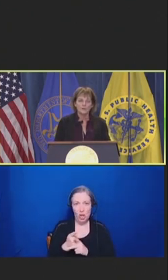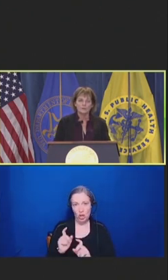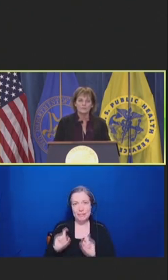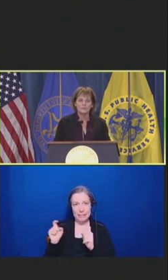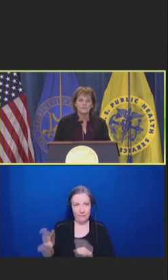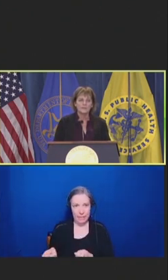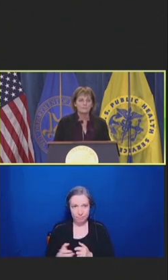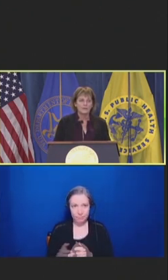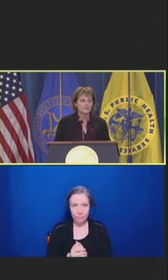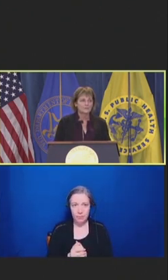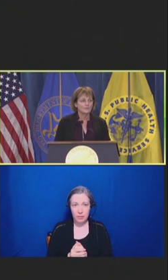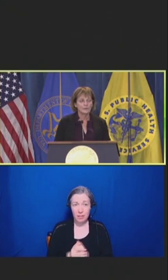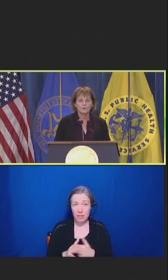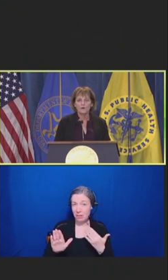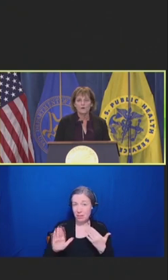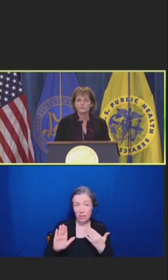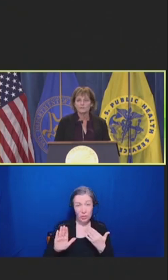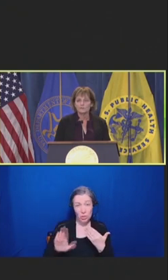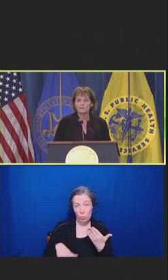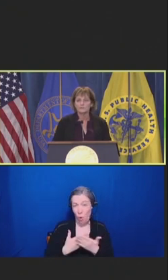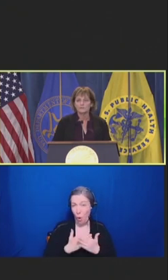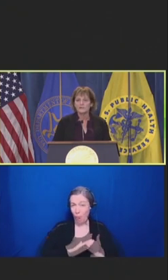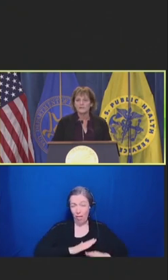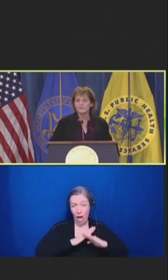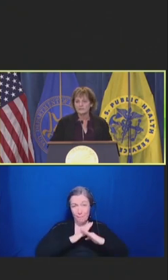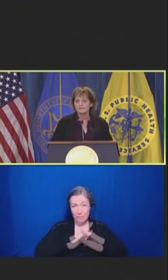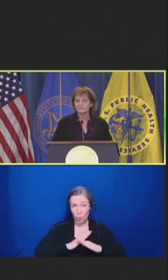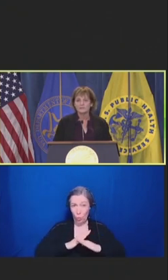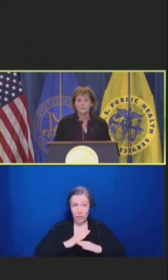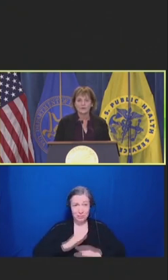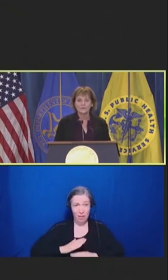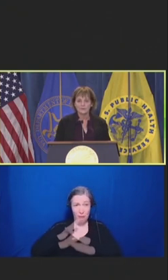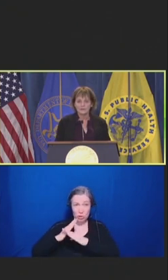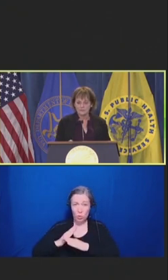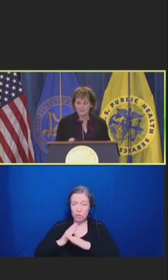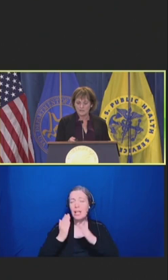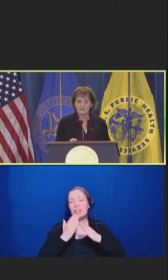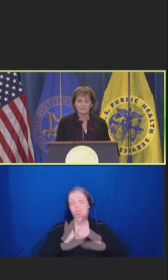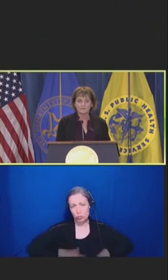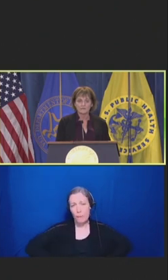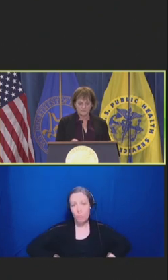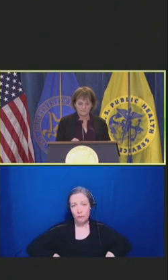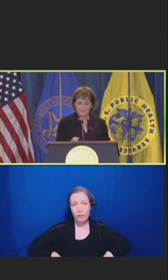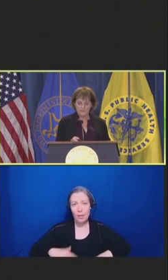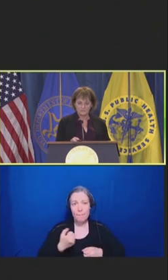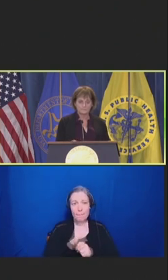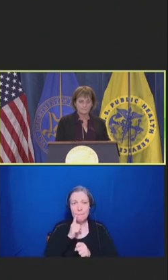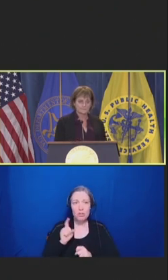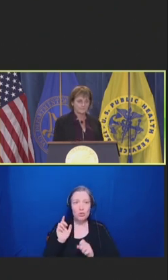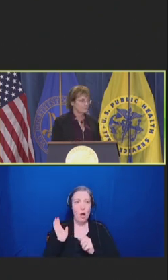workers can go back to what they were called to do and deliver quality patient care. Thank you.